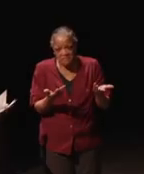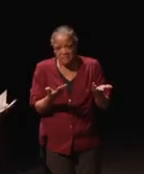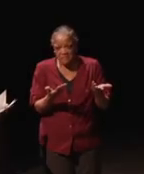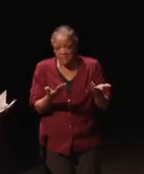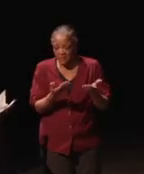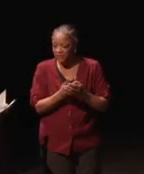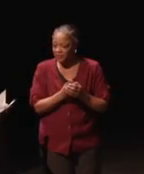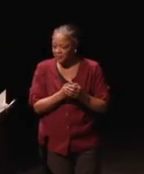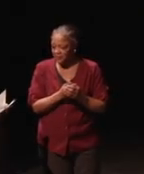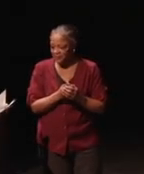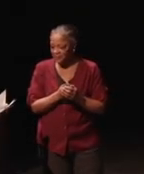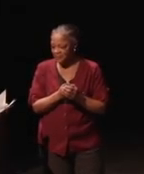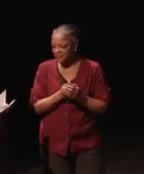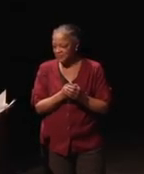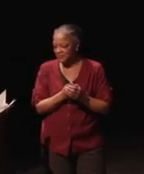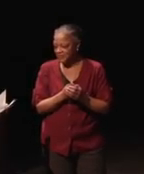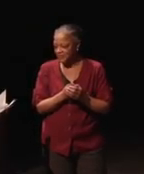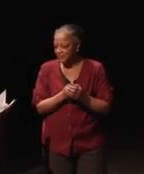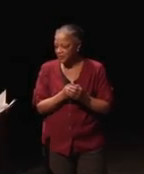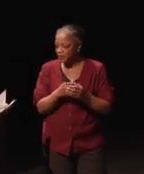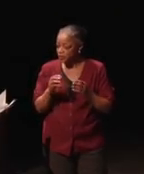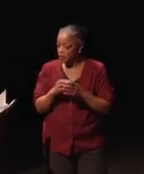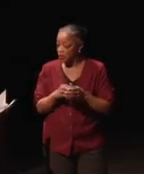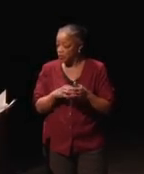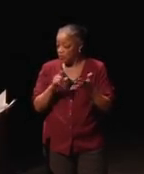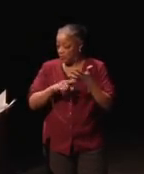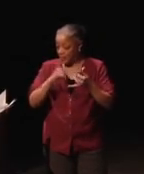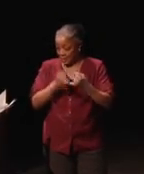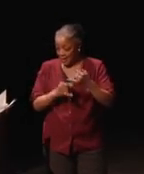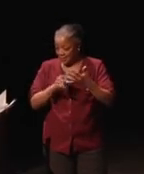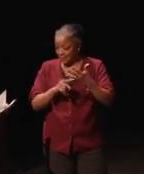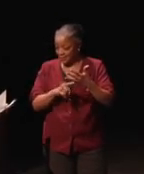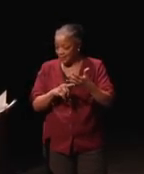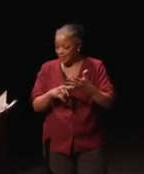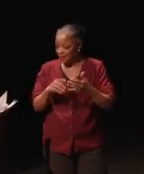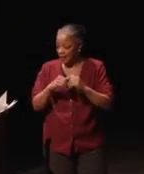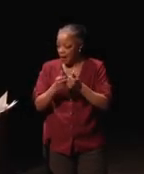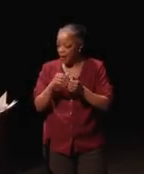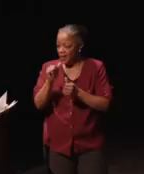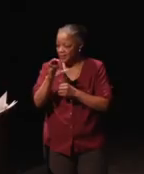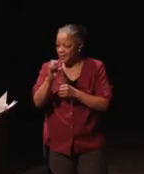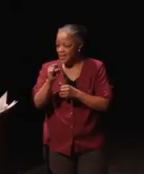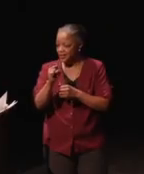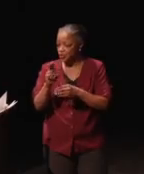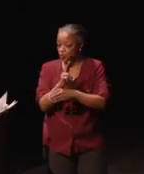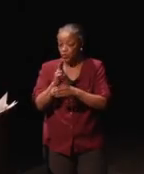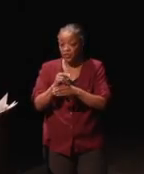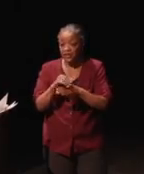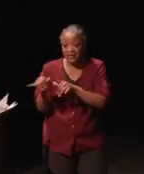And also to what extent ACS is used in similar devices or services?